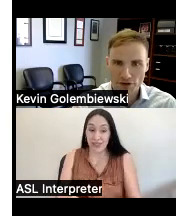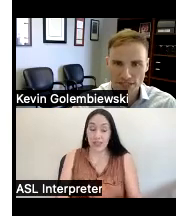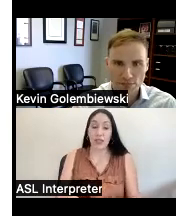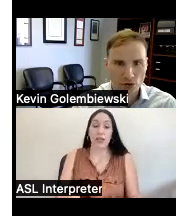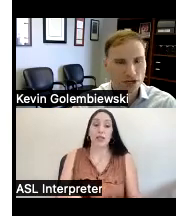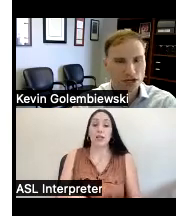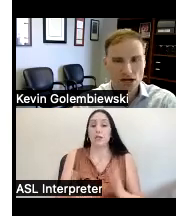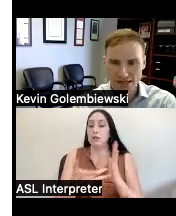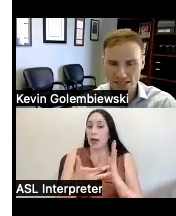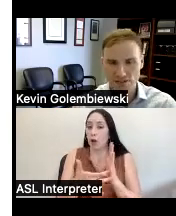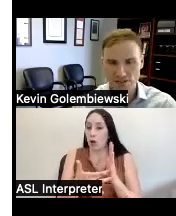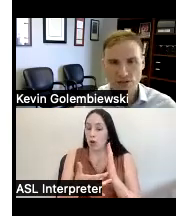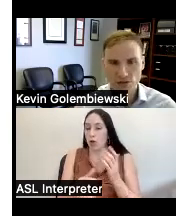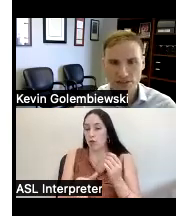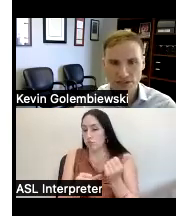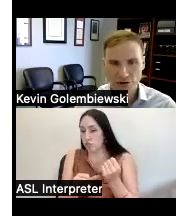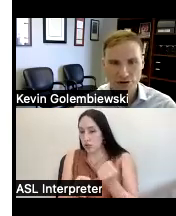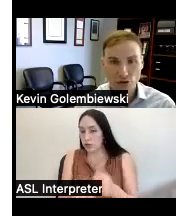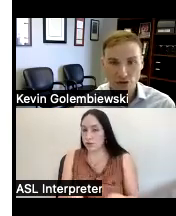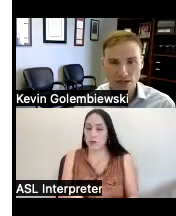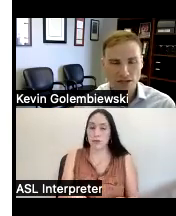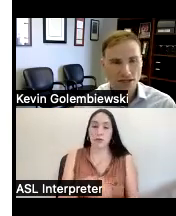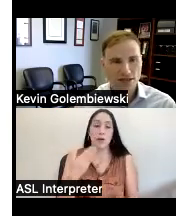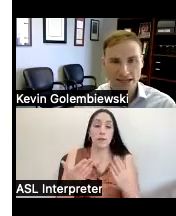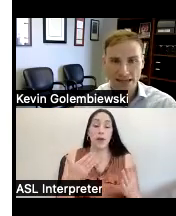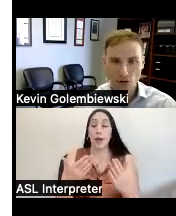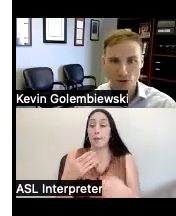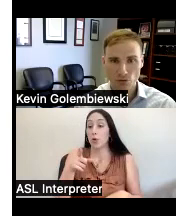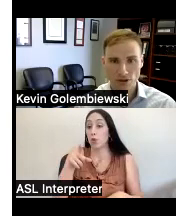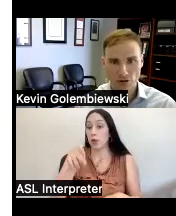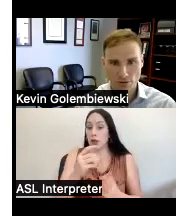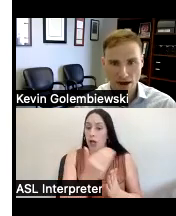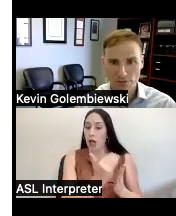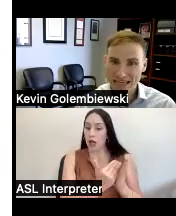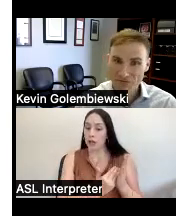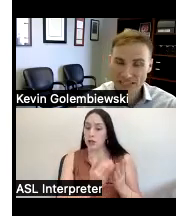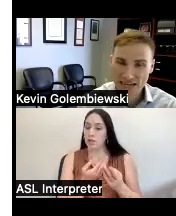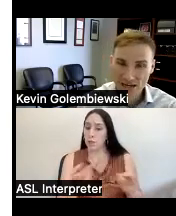for example a list of resources in your community that could help you with your problem if it's not